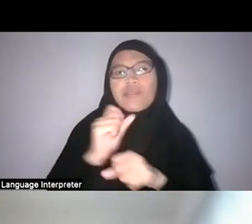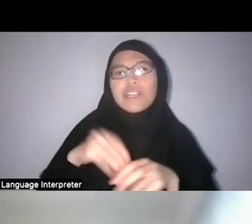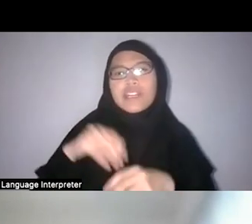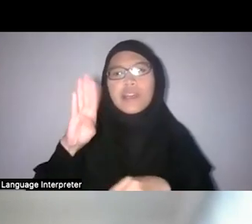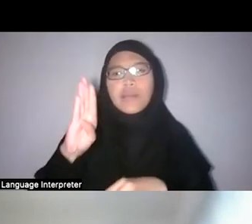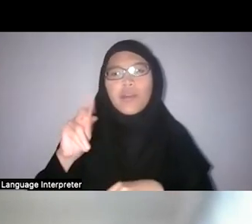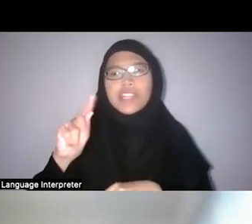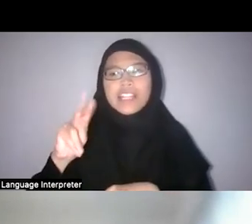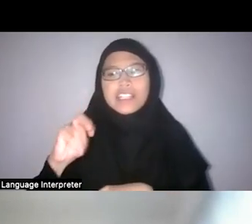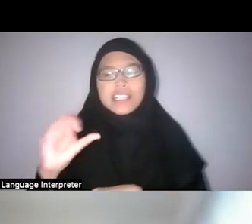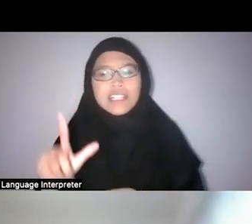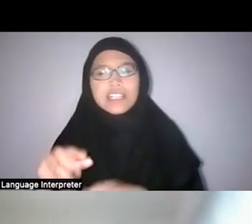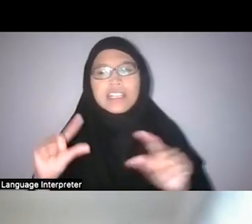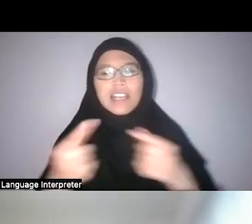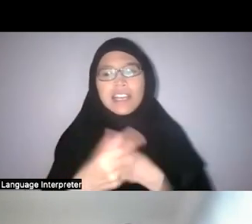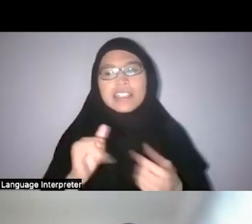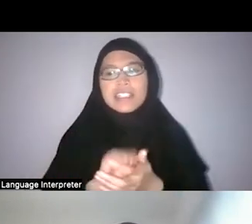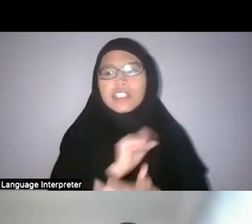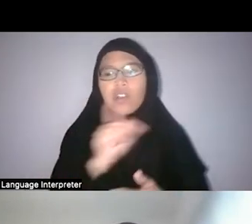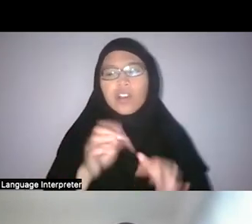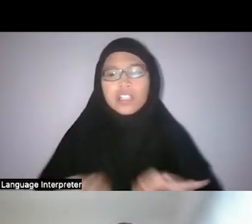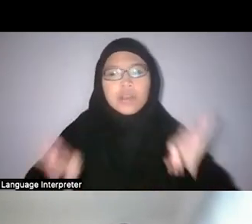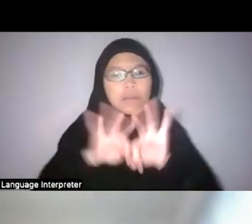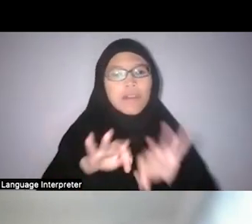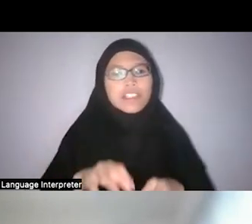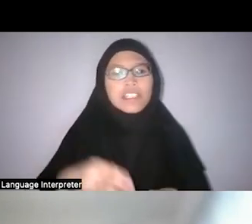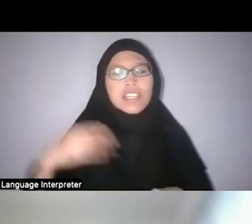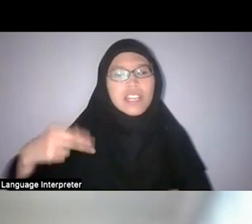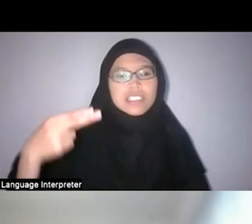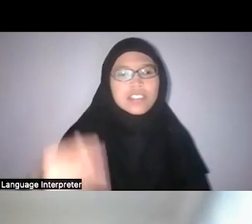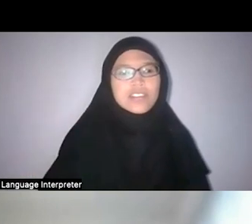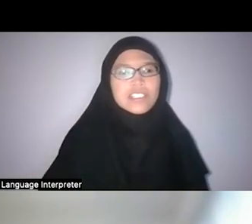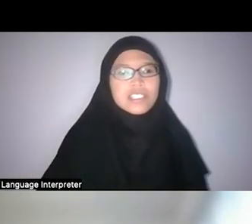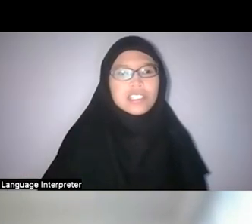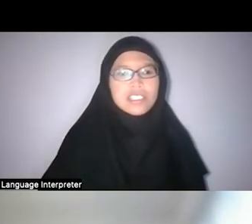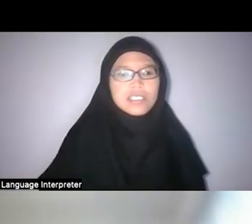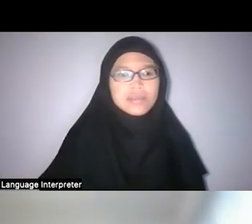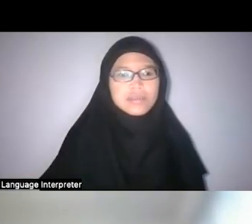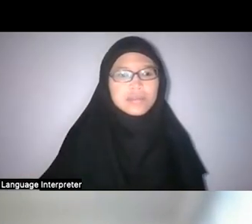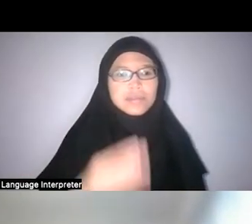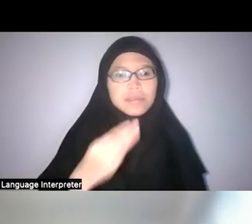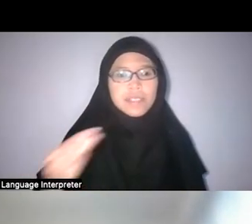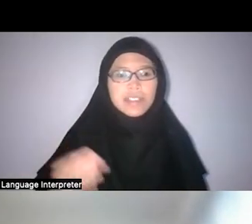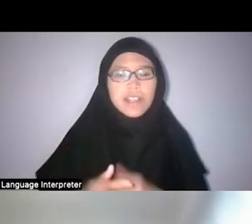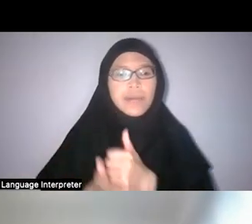these are all important historical material that will help us to